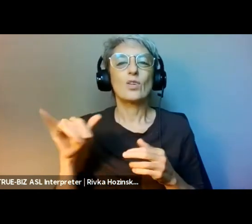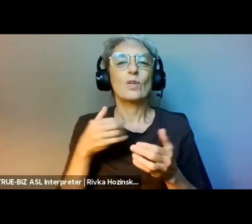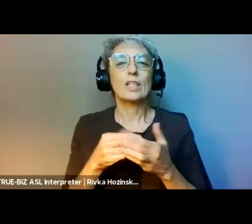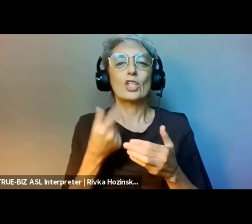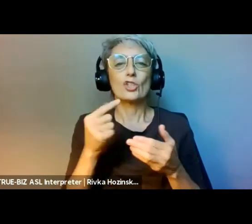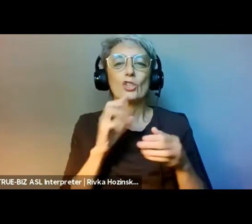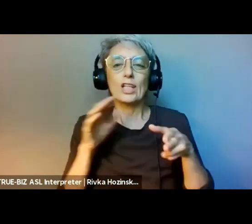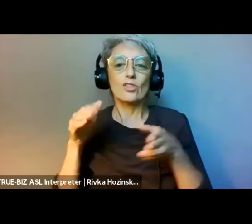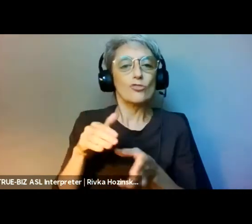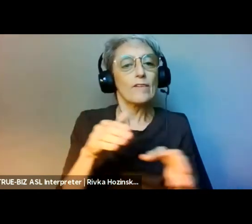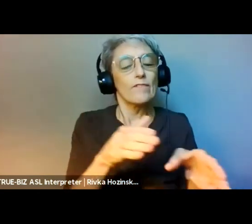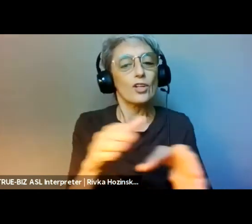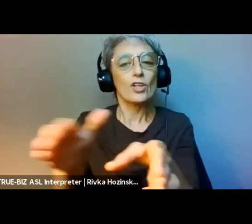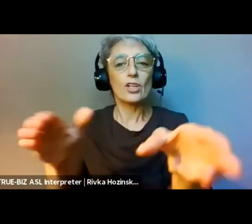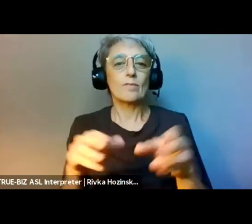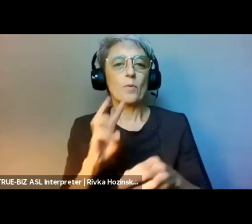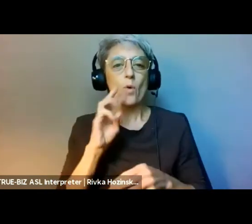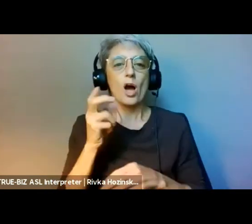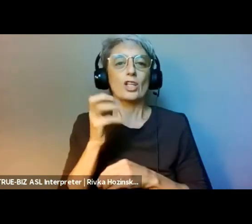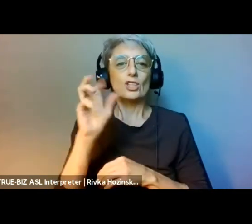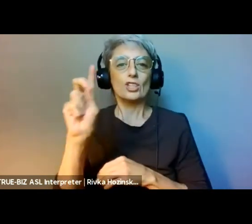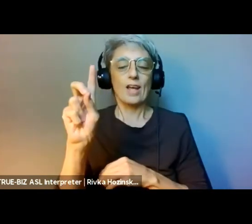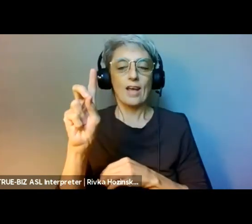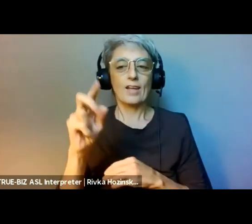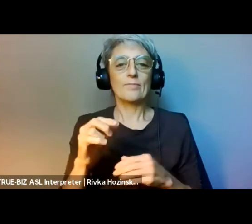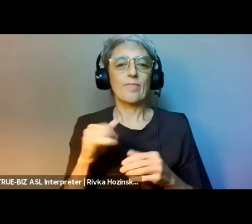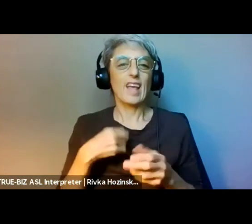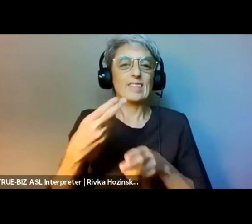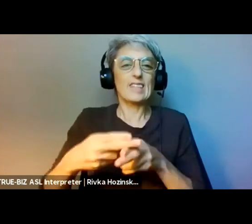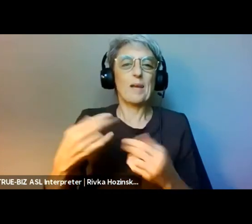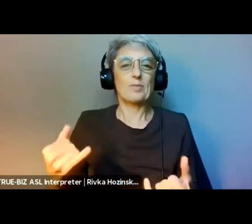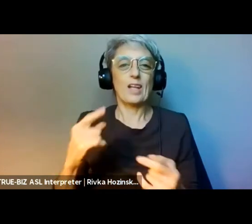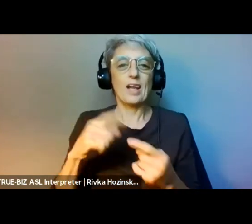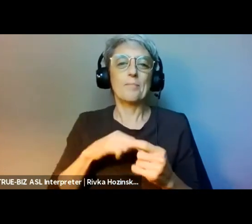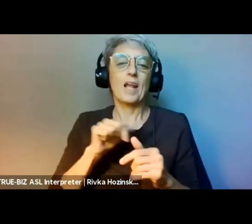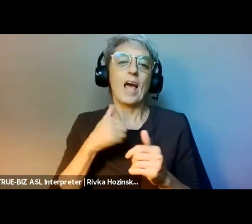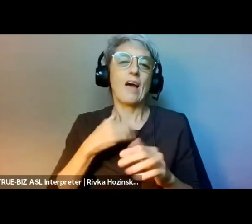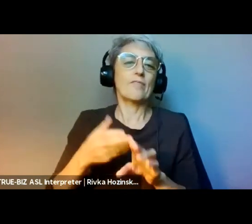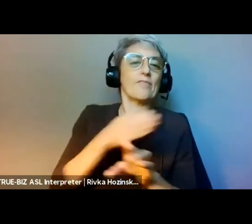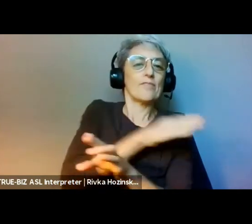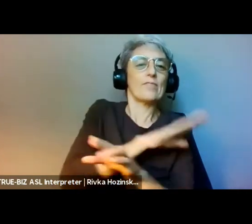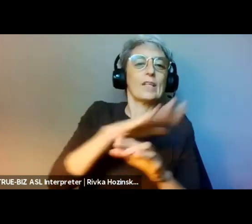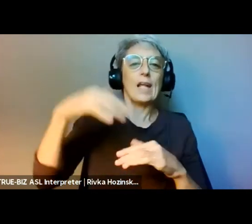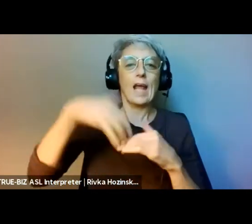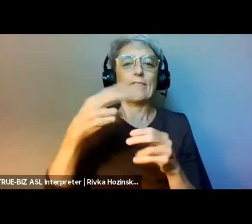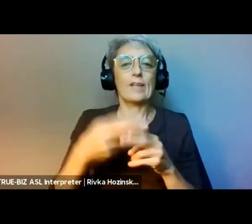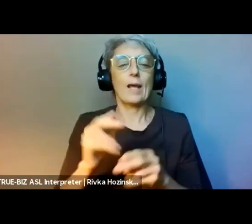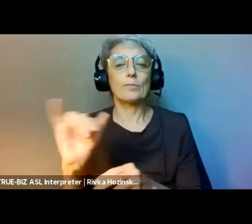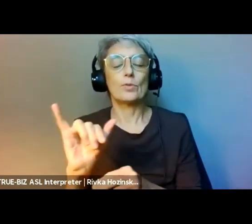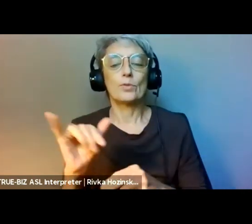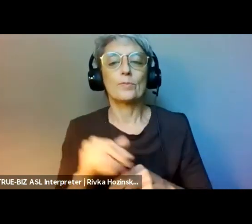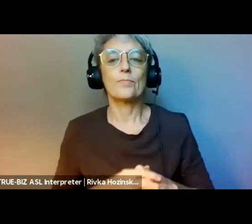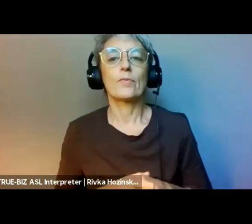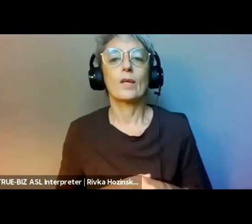All right. Now, we move on. I would love to introduce our presenters for the day.